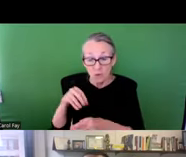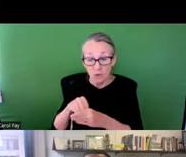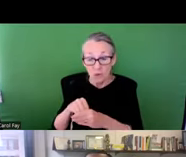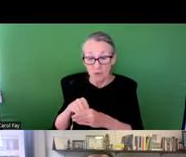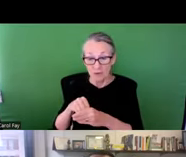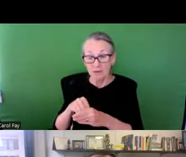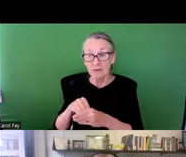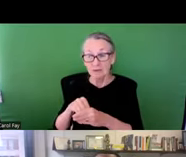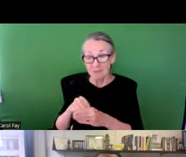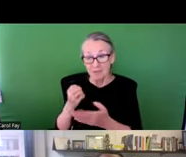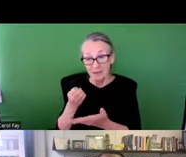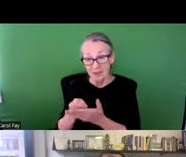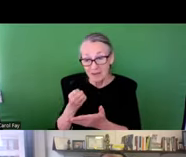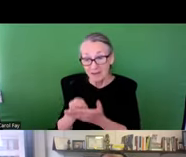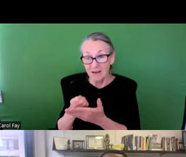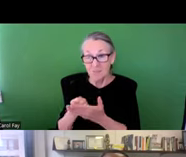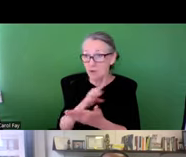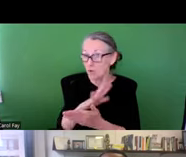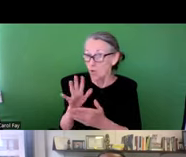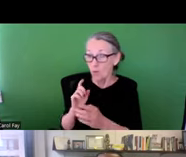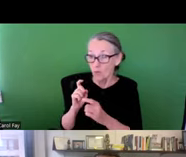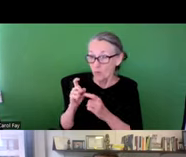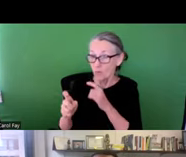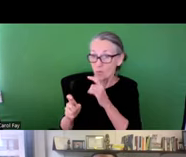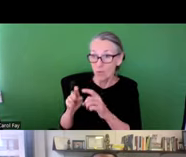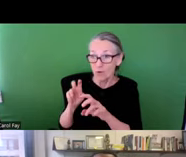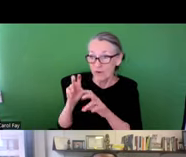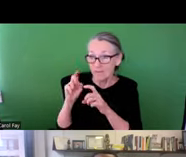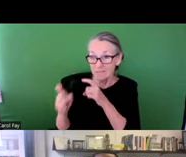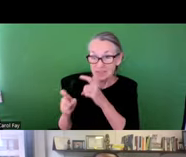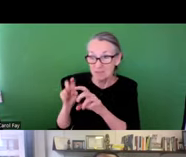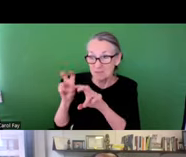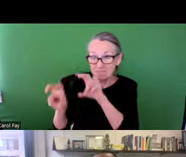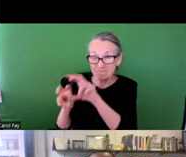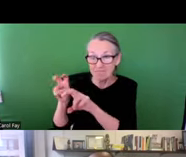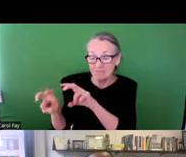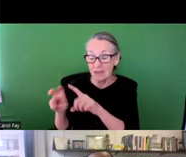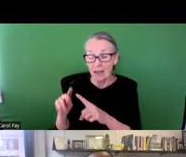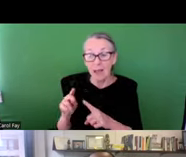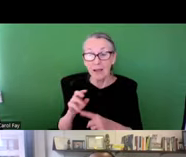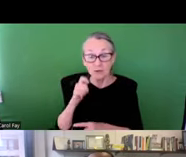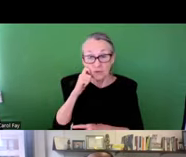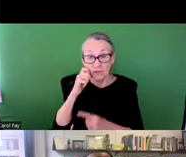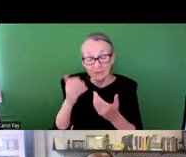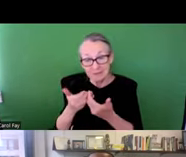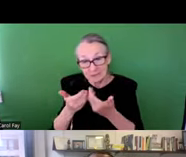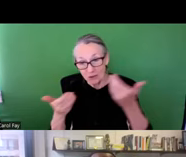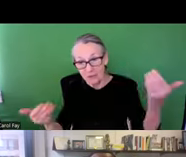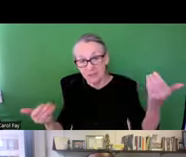housing and poverty rates, including ongoing economic disinvestment and residential segregation